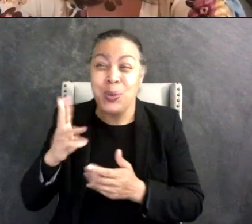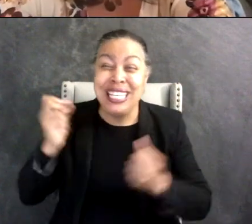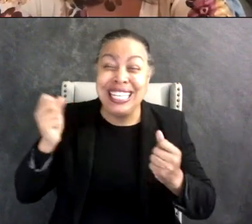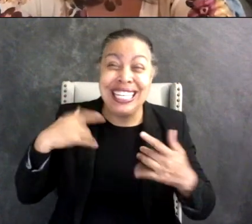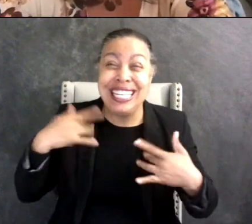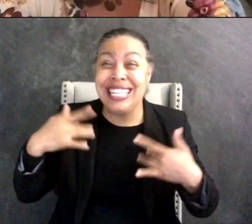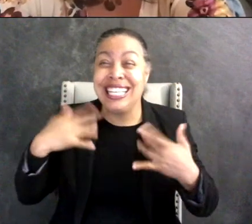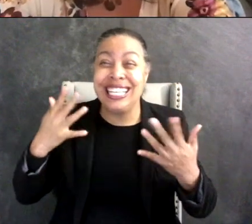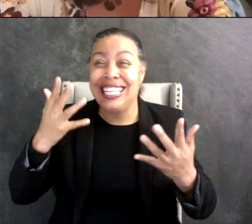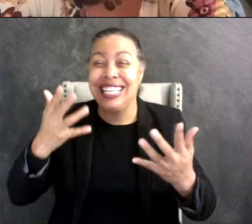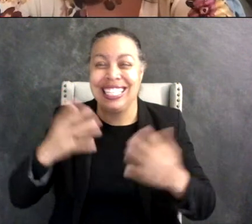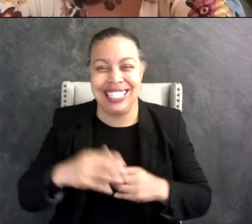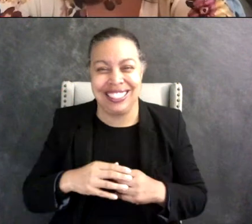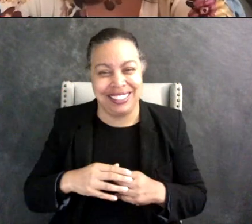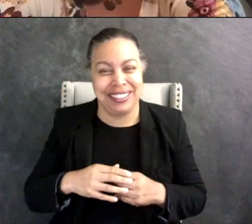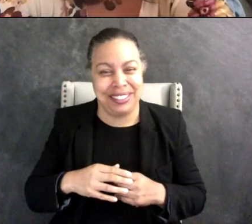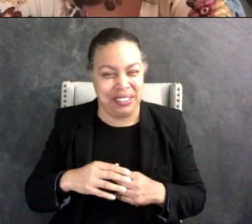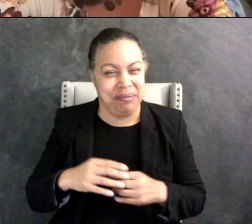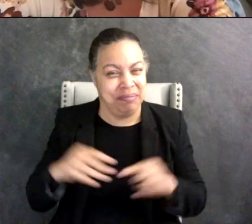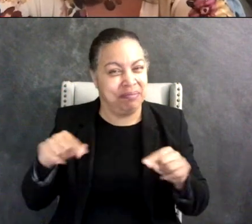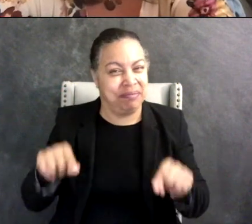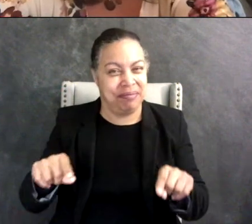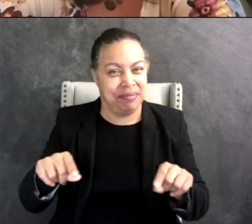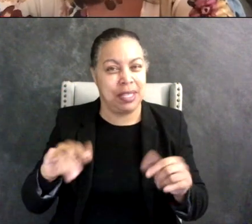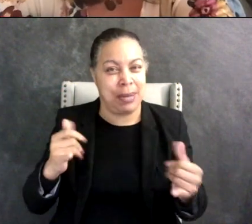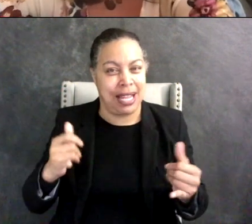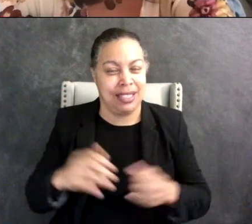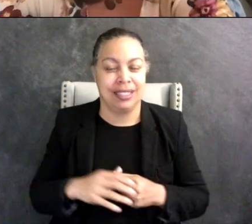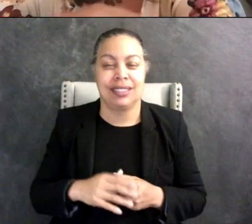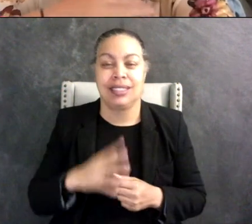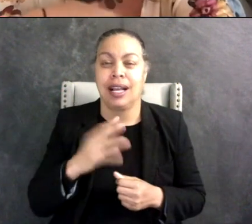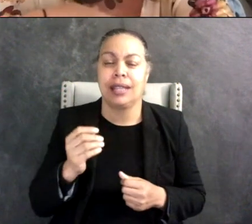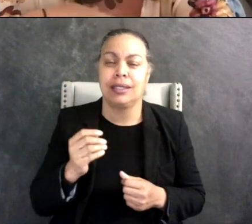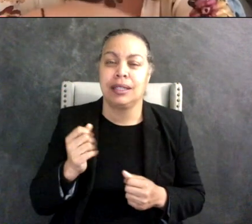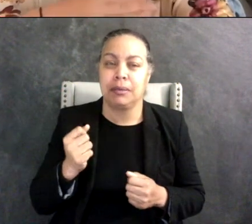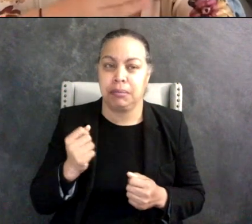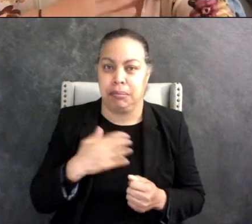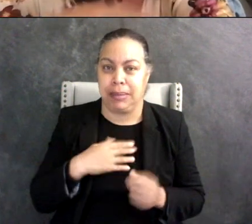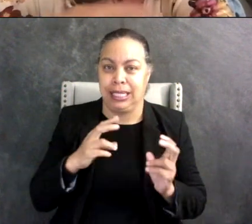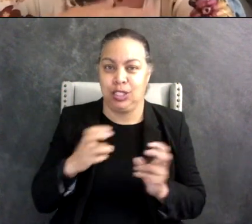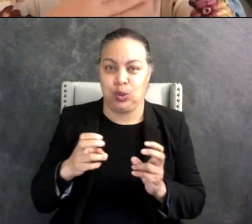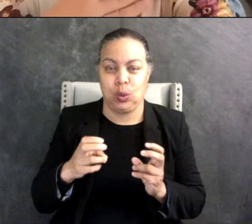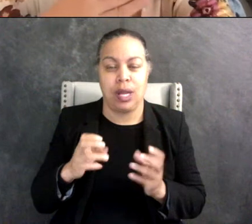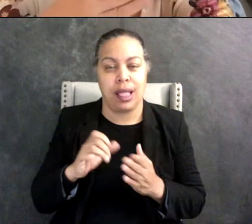And and a lot of an issue that I have too is that she also